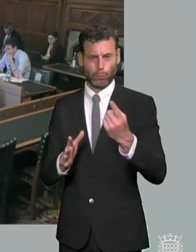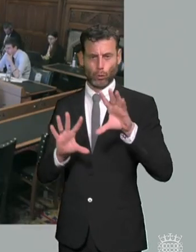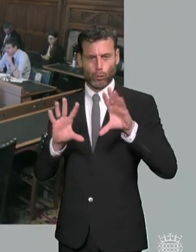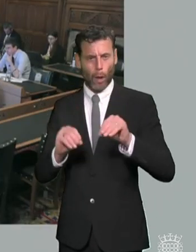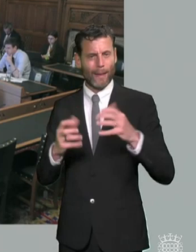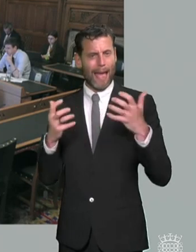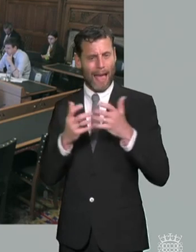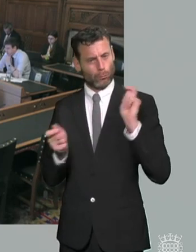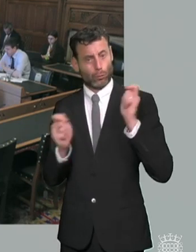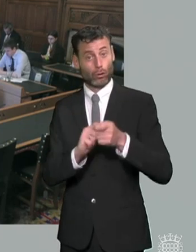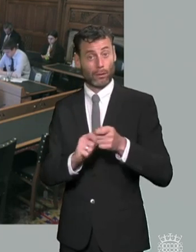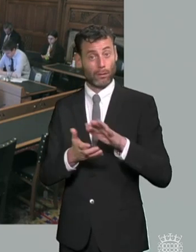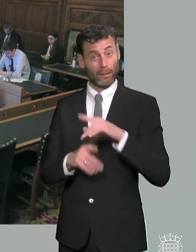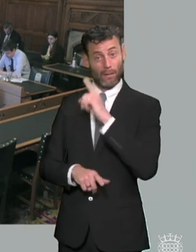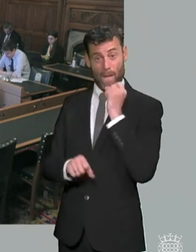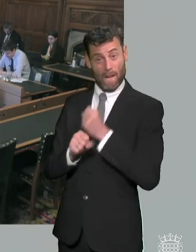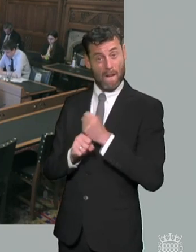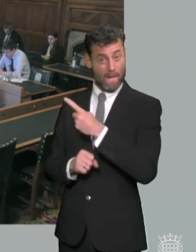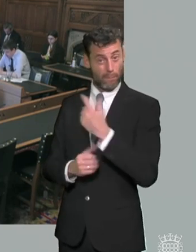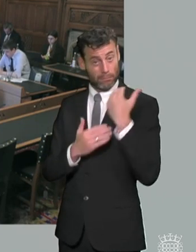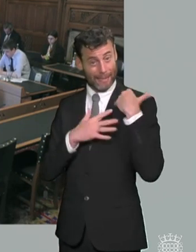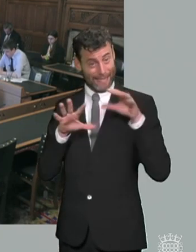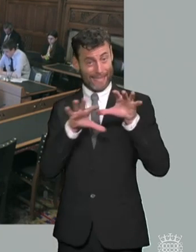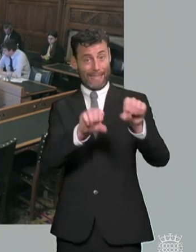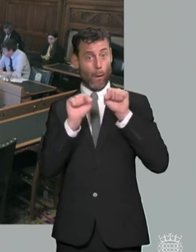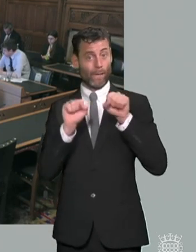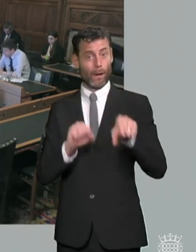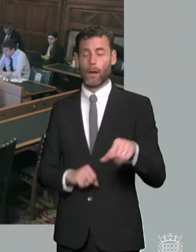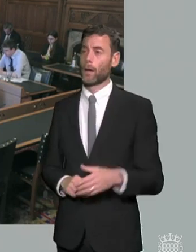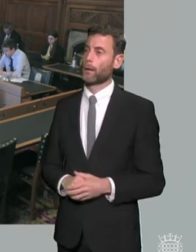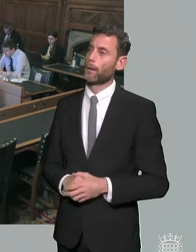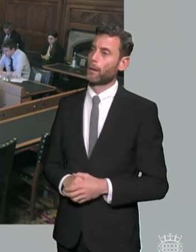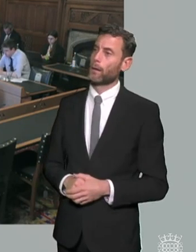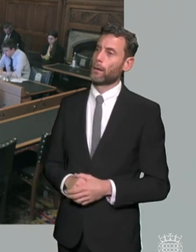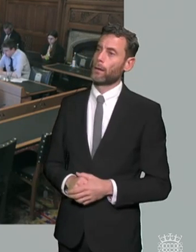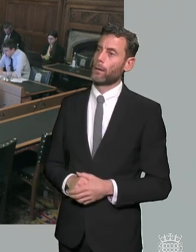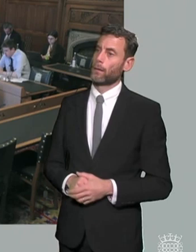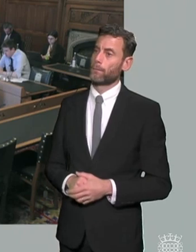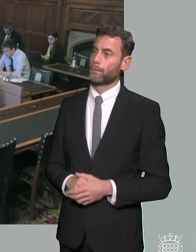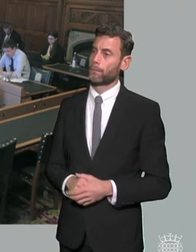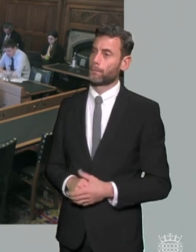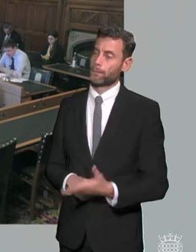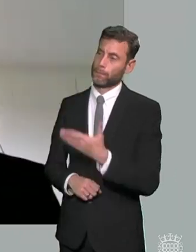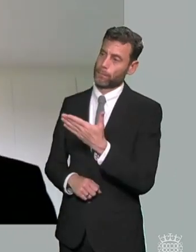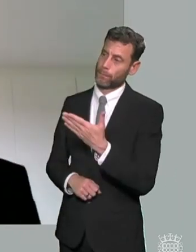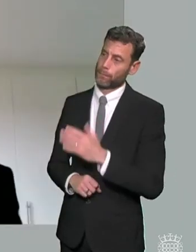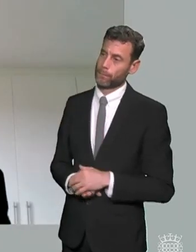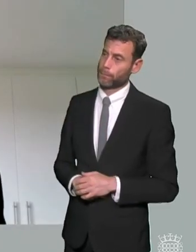that's to all all panelists michael do you want to go first yeah certainly people can um make